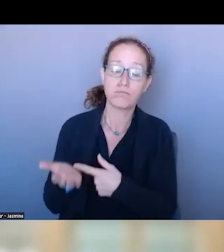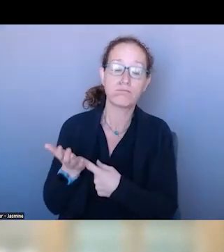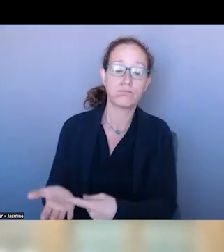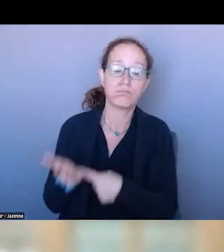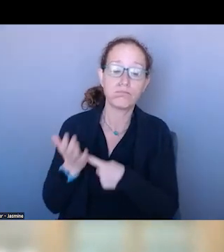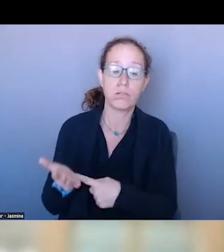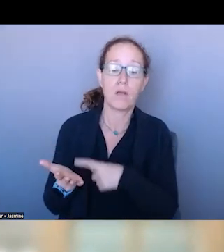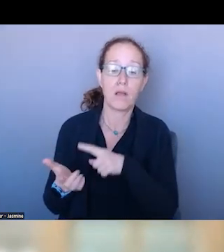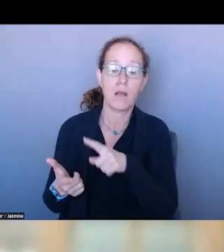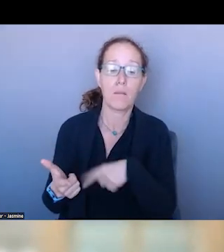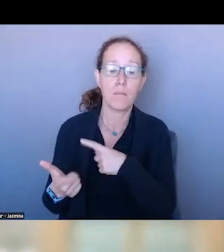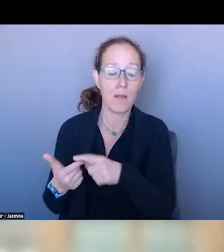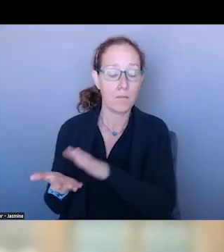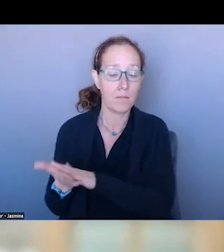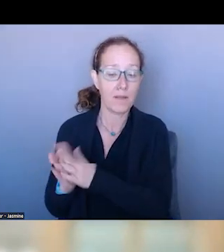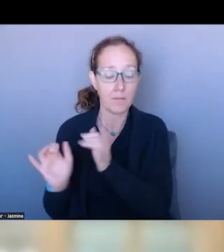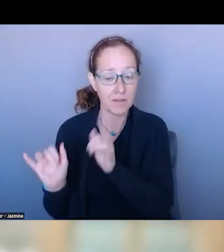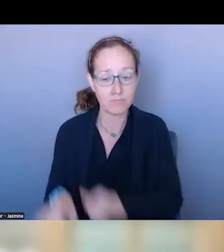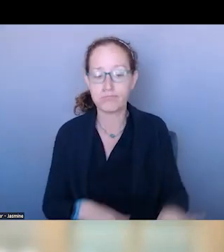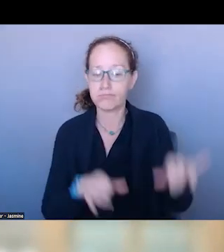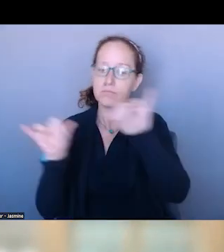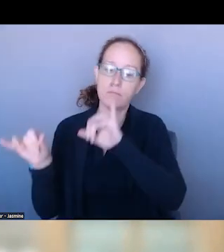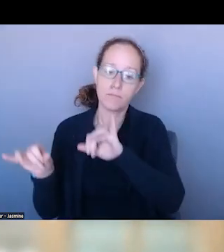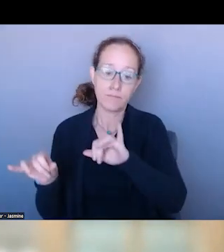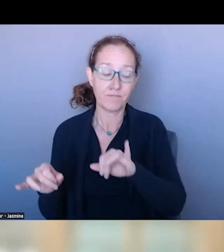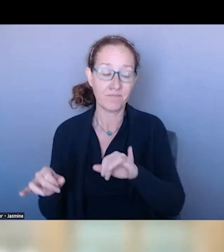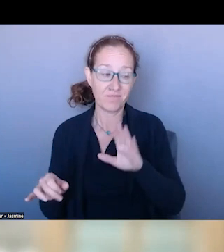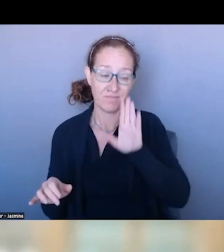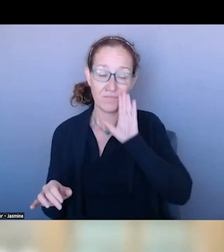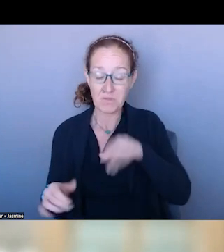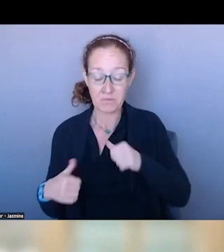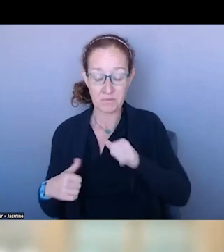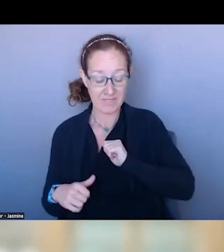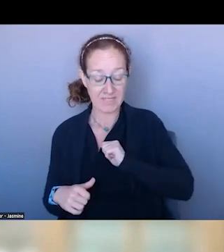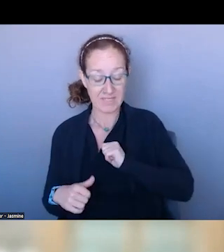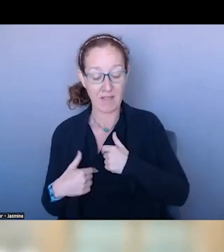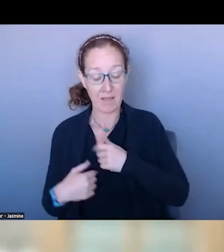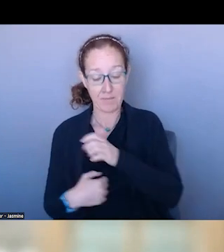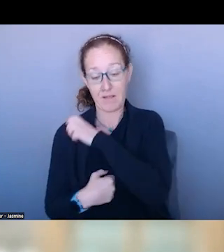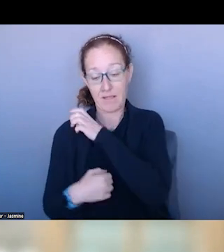THINGS THAT I NEED AS A CLINICIAN IS SOMEONE WHO IS GOING TO FOLLOWUP ON THE NEXT DAY.